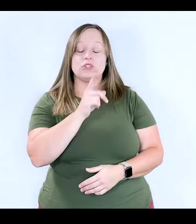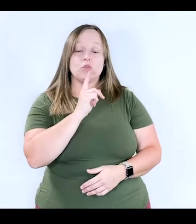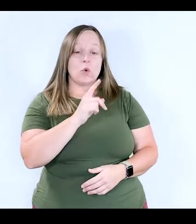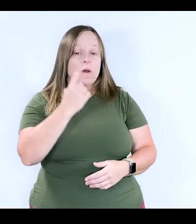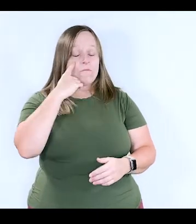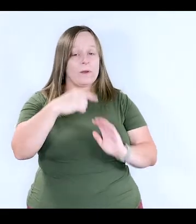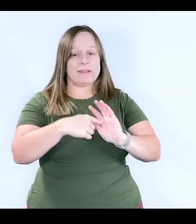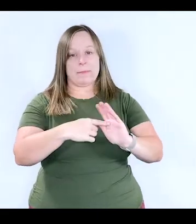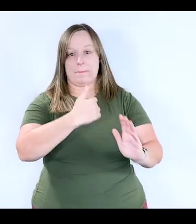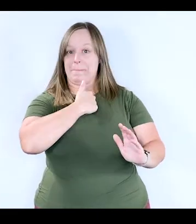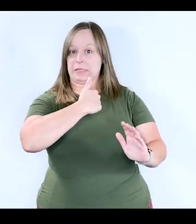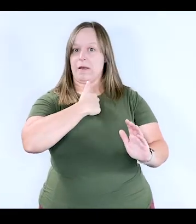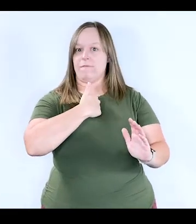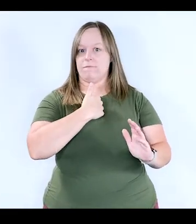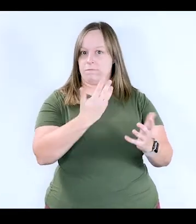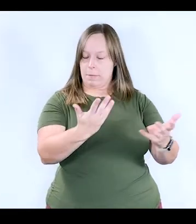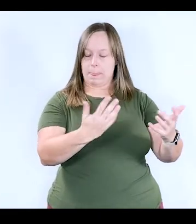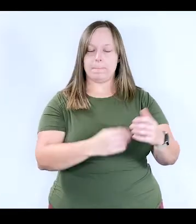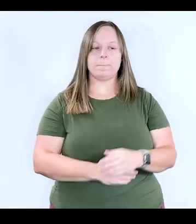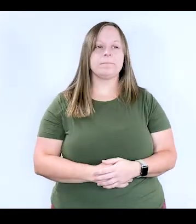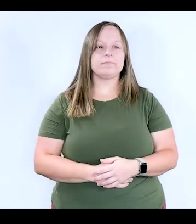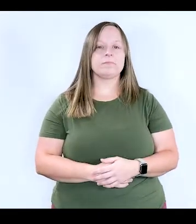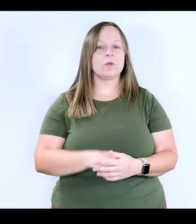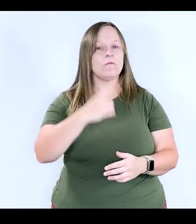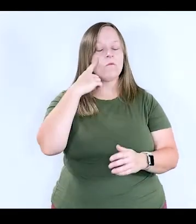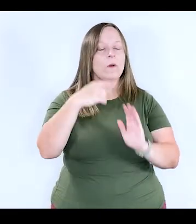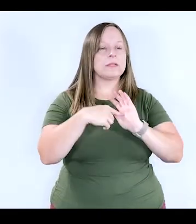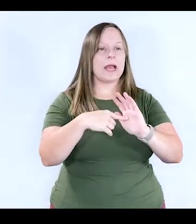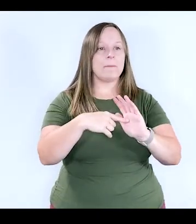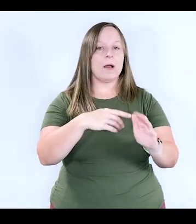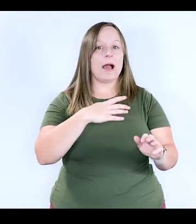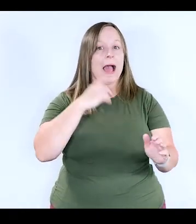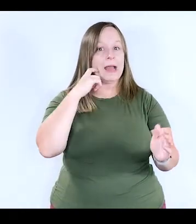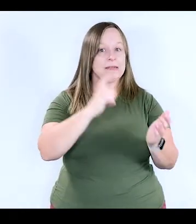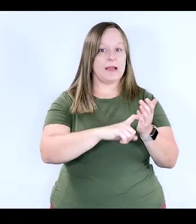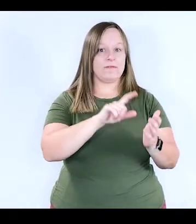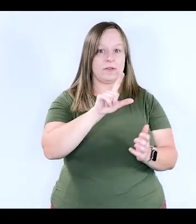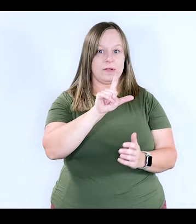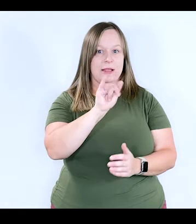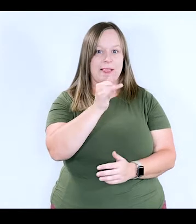So for instance, I'll use myself as an example, like, for instance, I identify as being